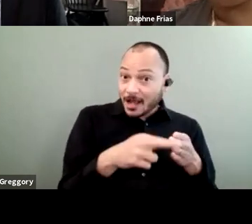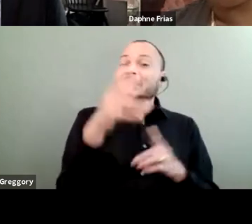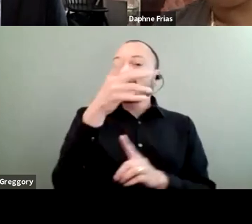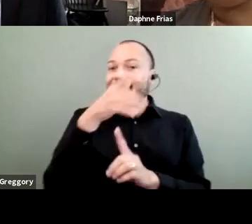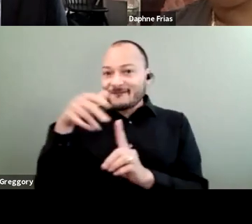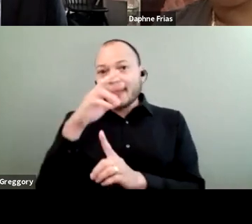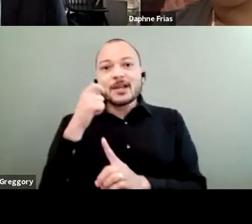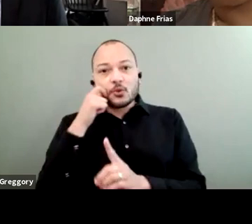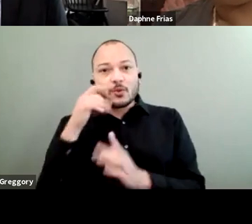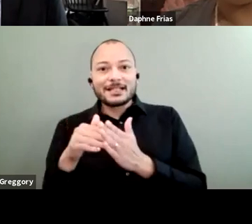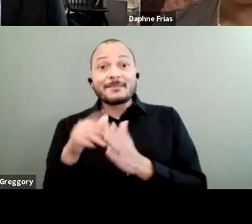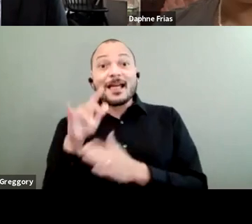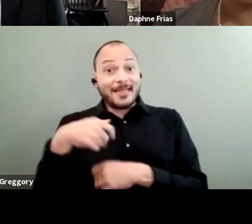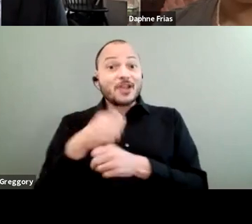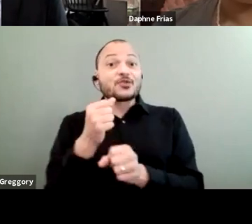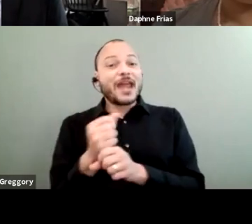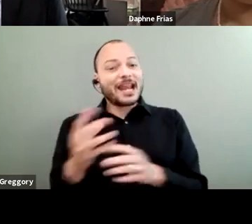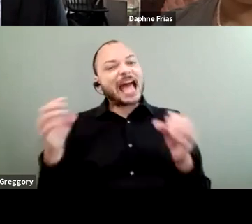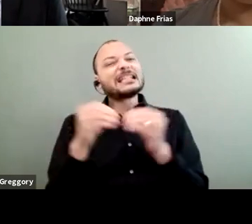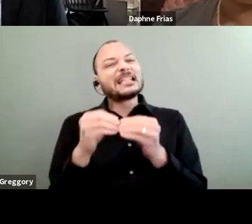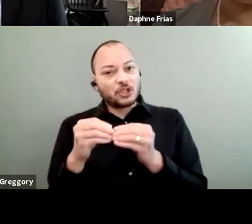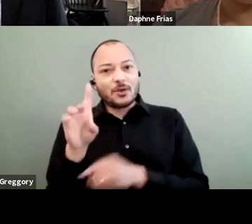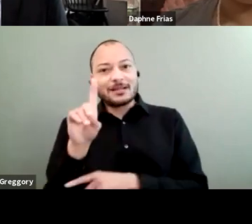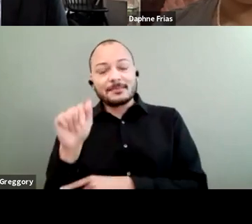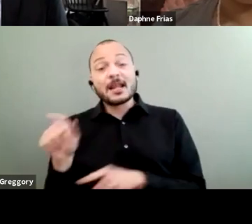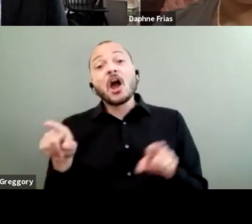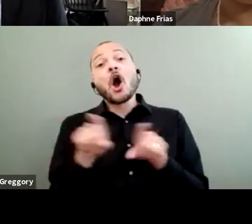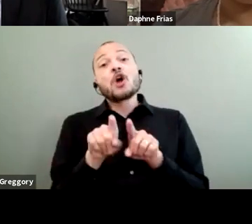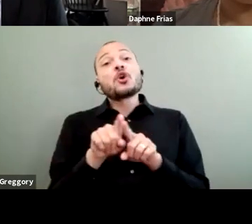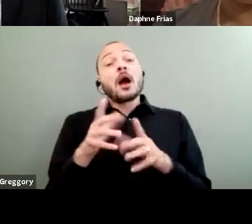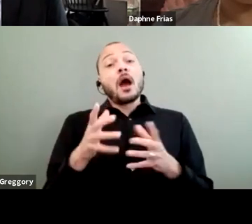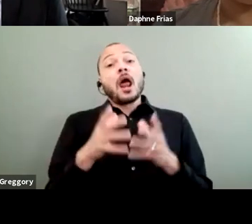that create additional disability, but also that a lot of the mechanisms